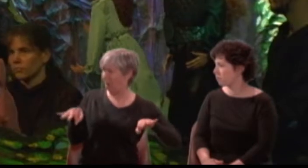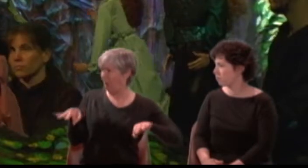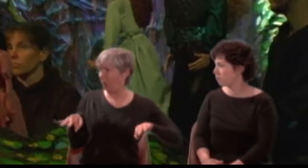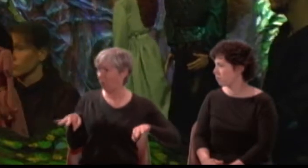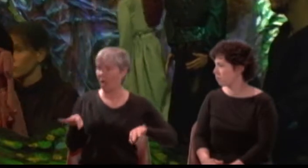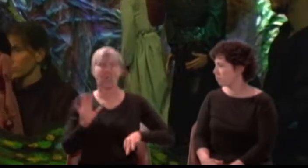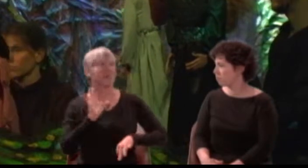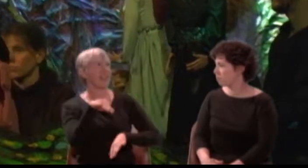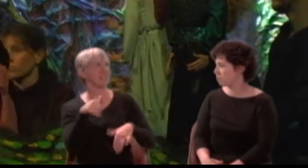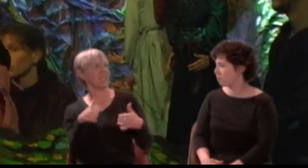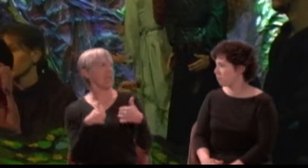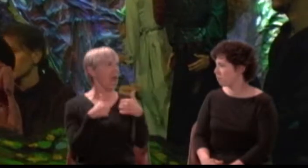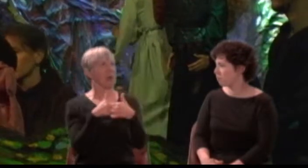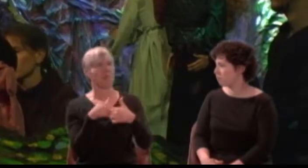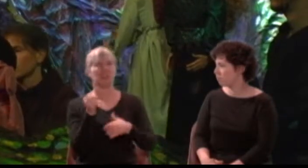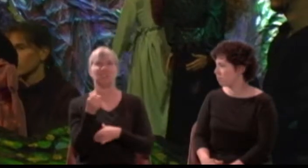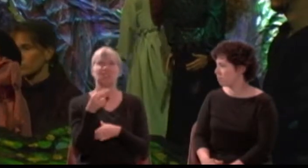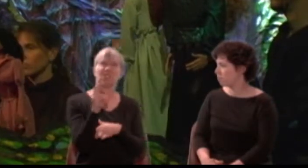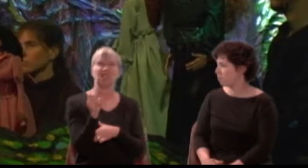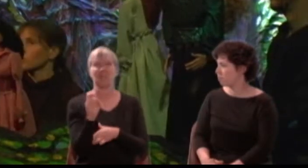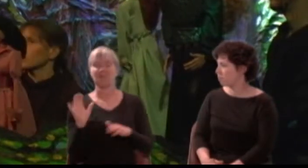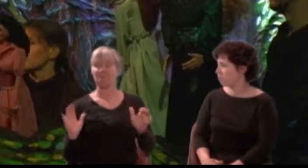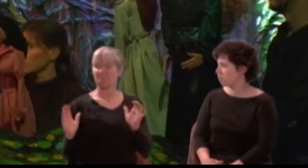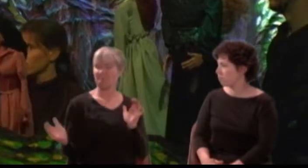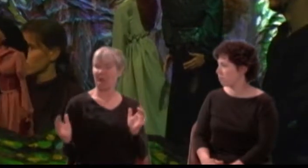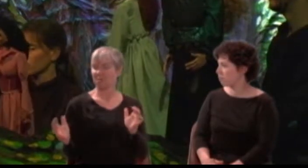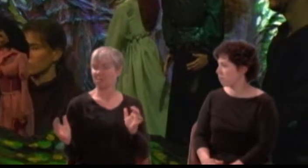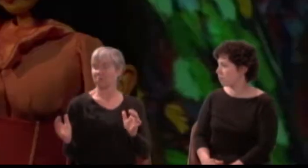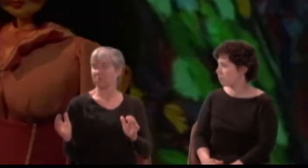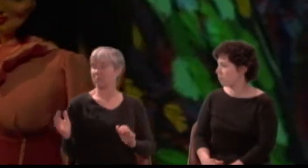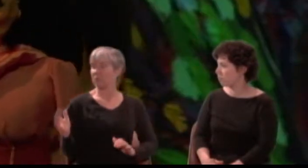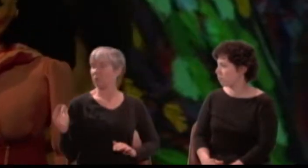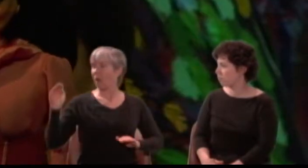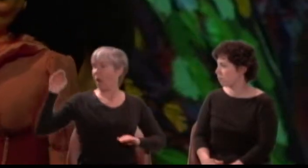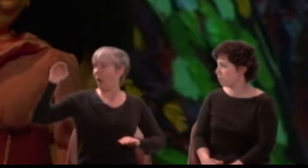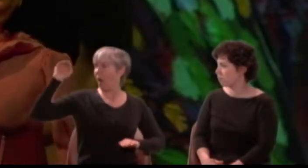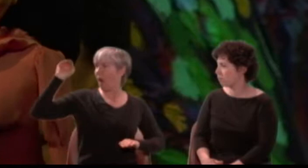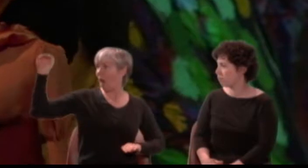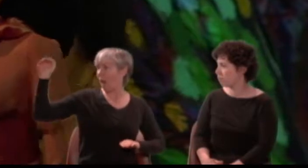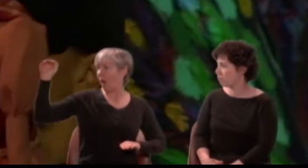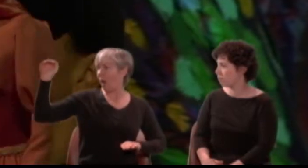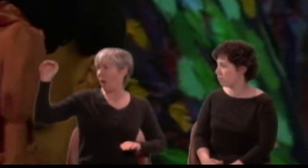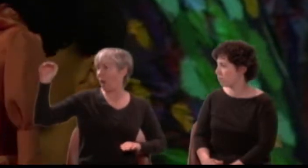She hath made compare. Between our statures; she hath urged her height!